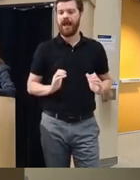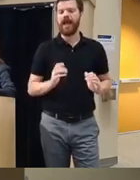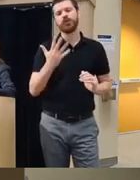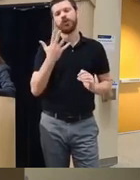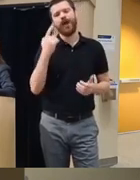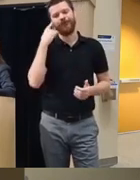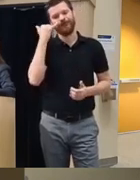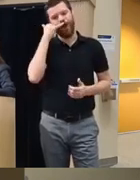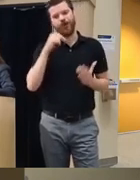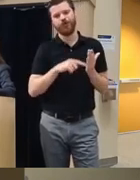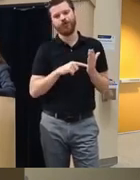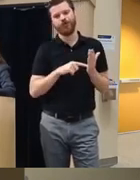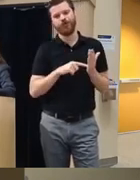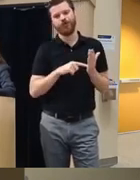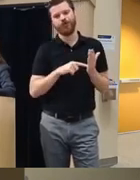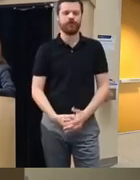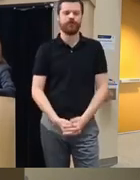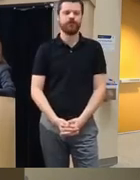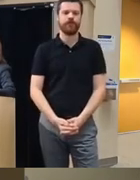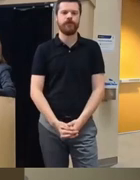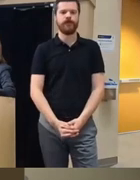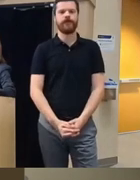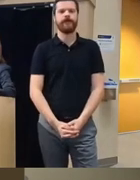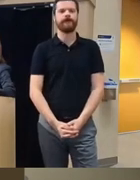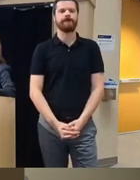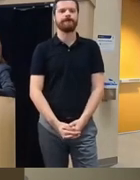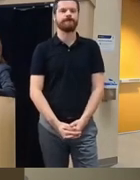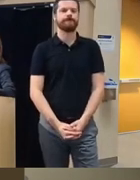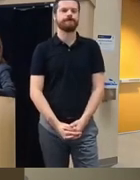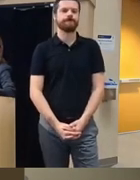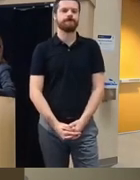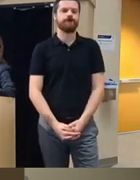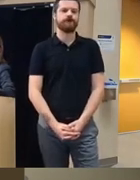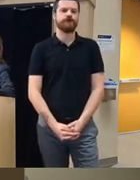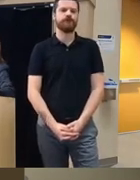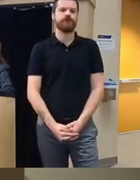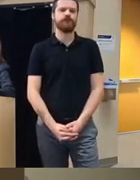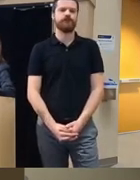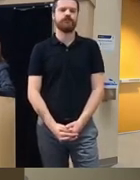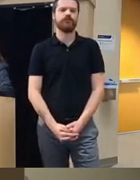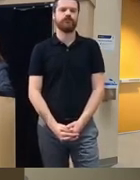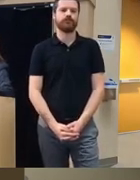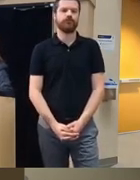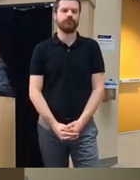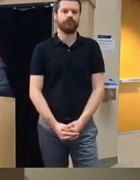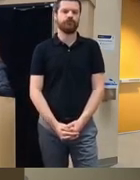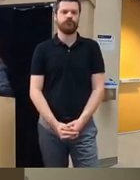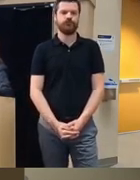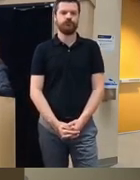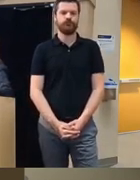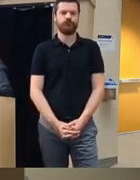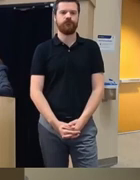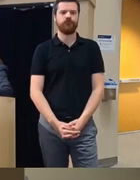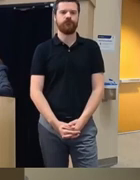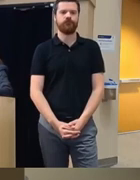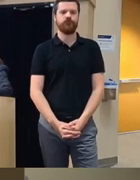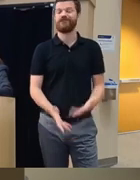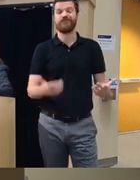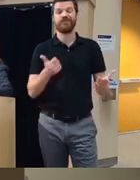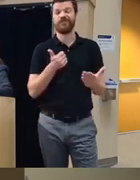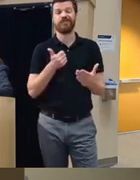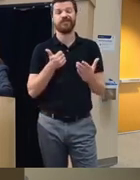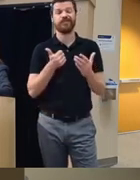phone so technology as I mentioned before based CBT has already been shown to be effective we